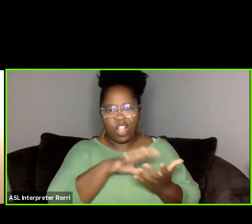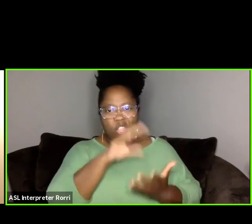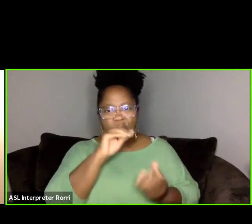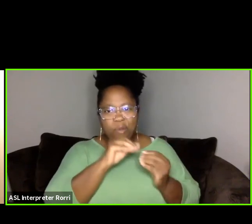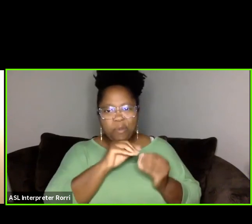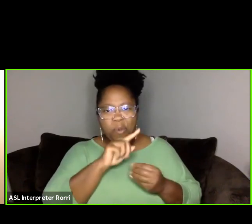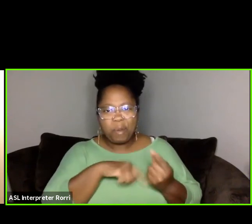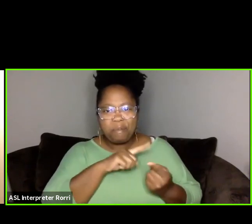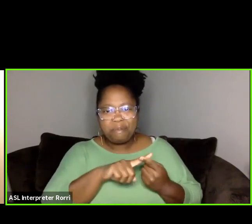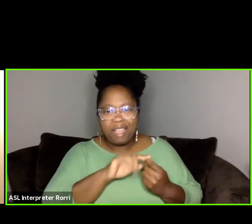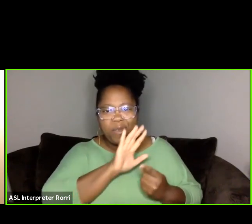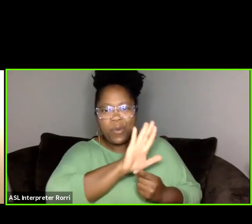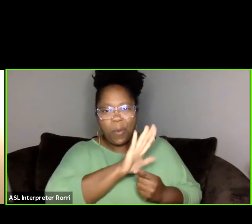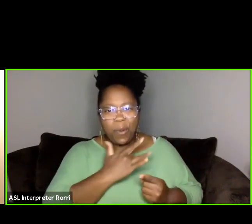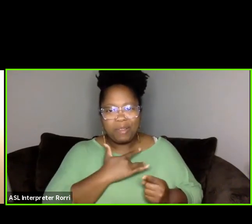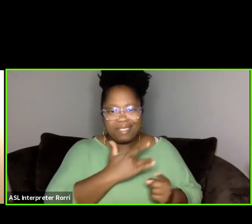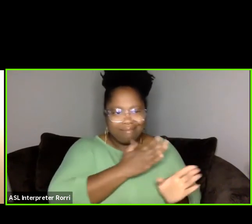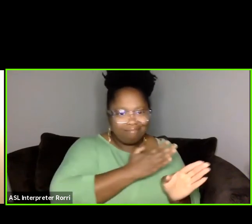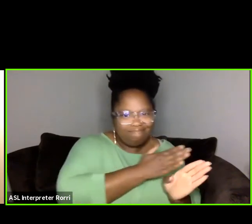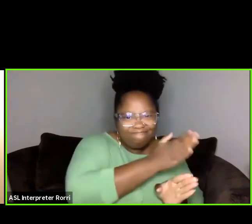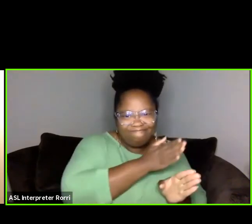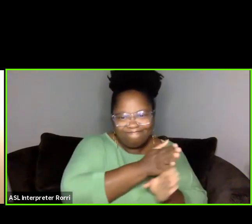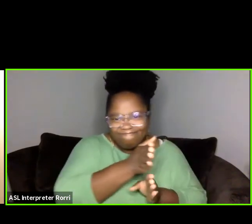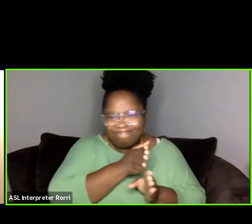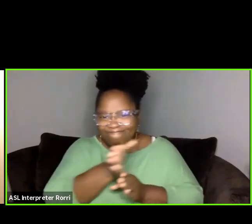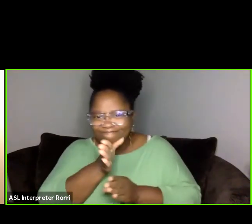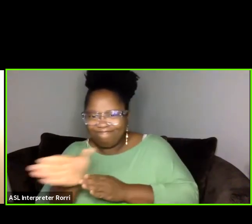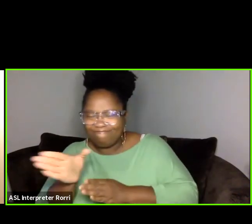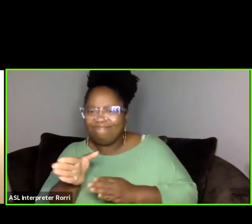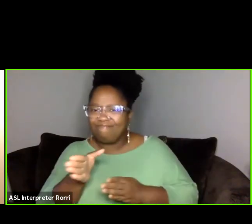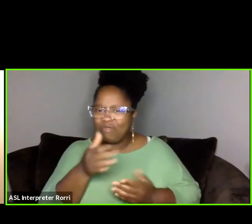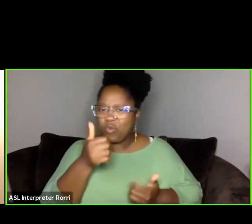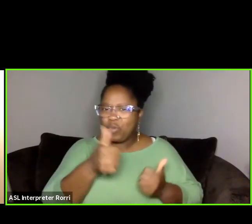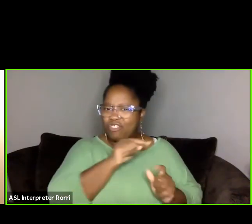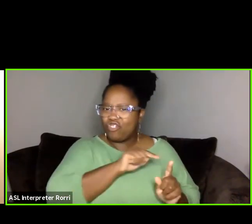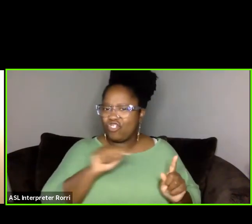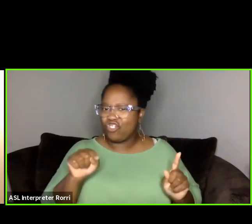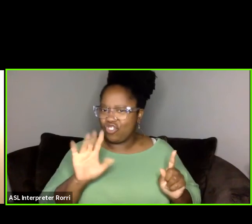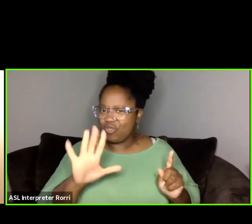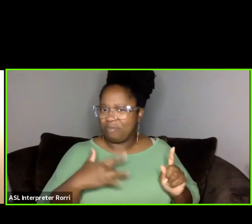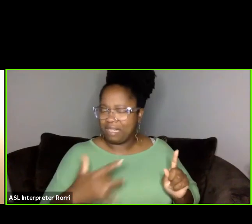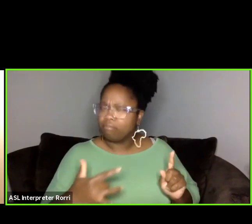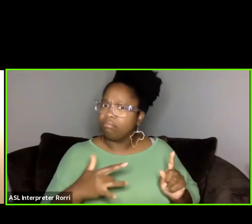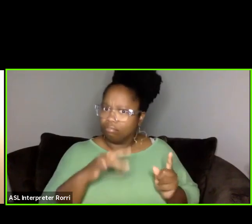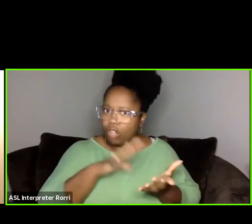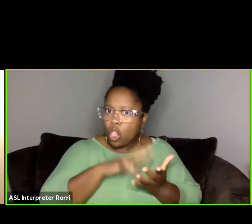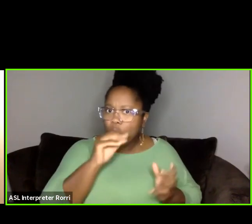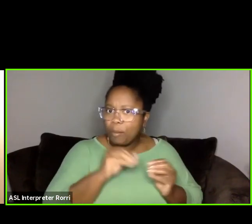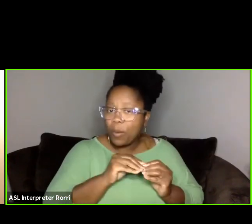of the area that you're working in artistically. And you're also gonna learn a lot more about yourself.